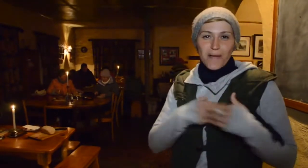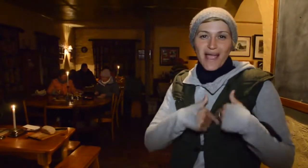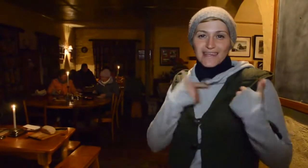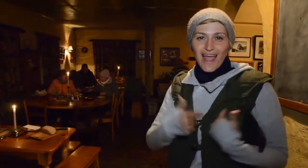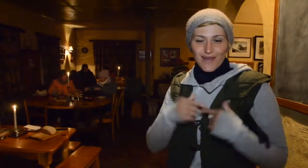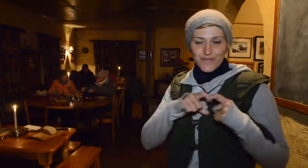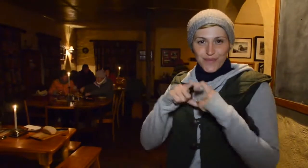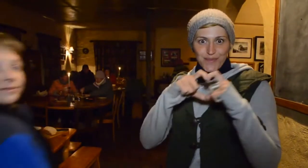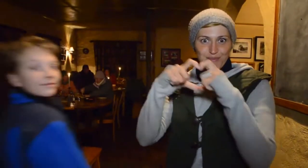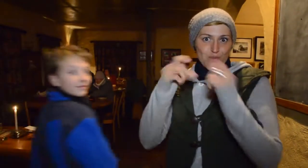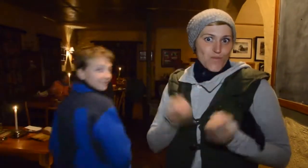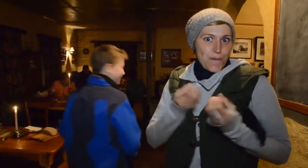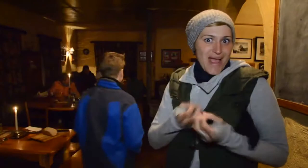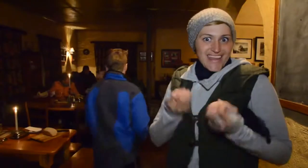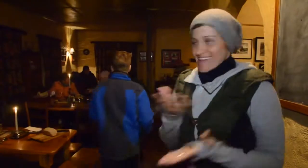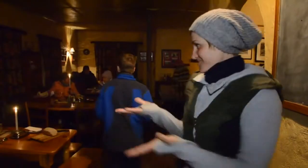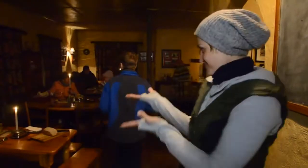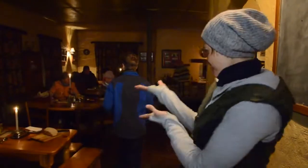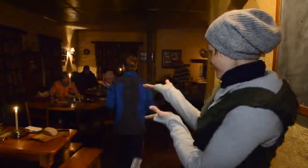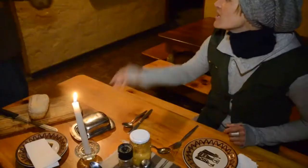What a romantic setting!